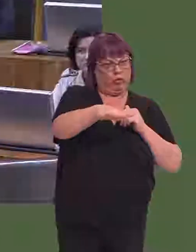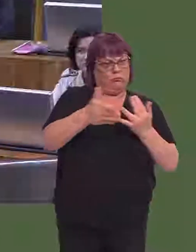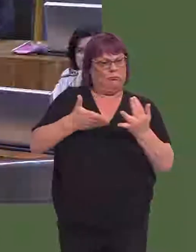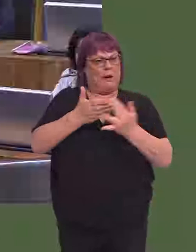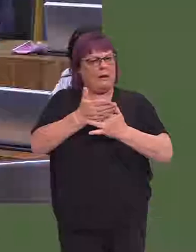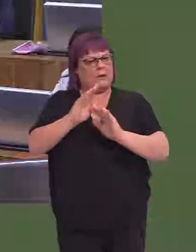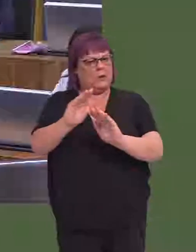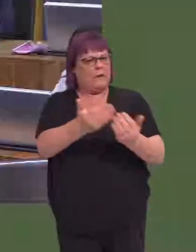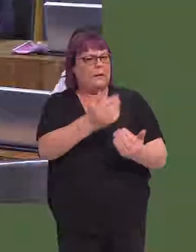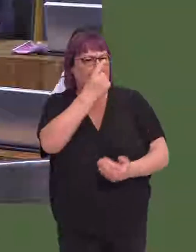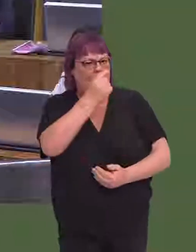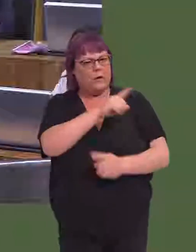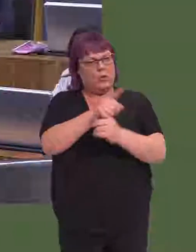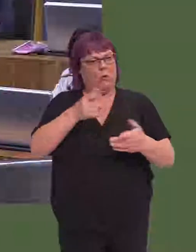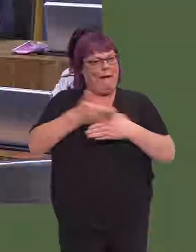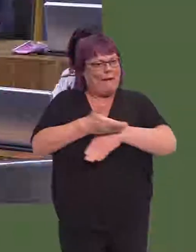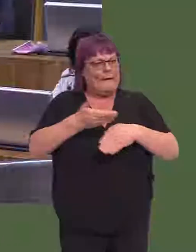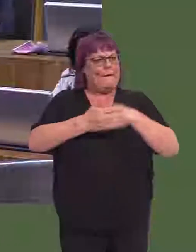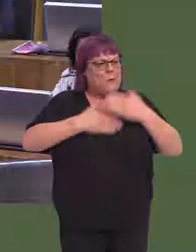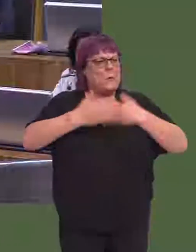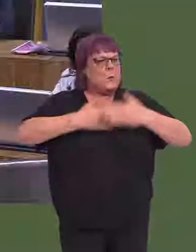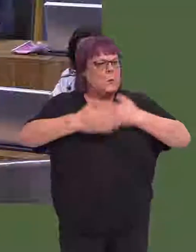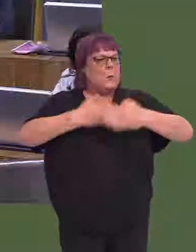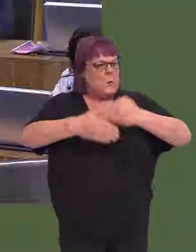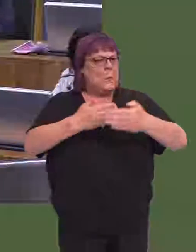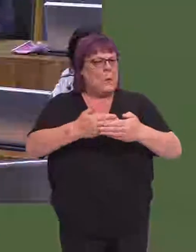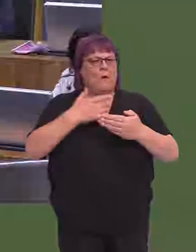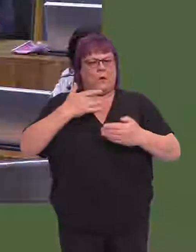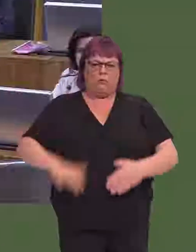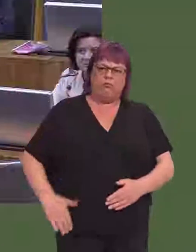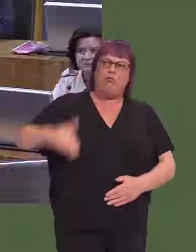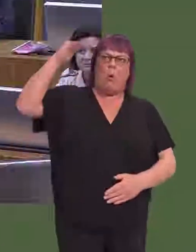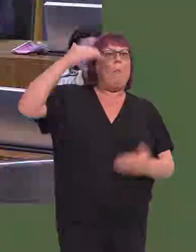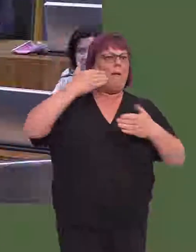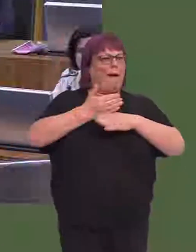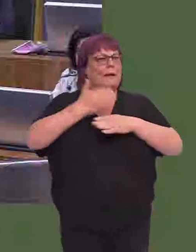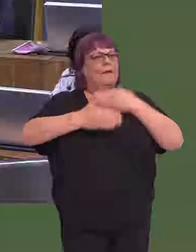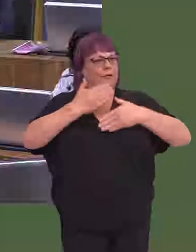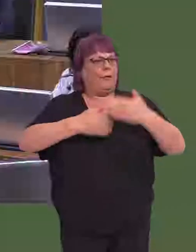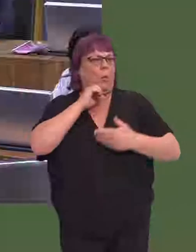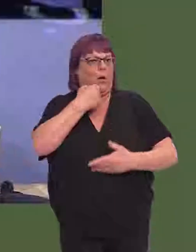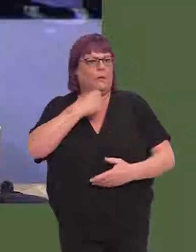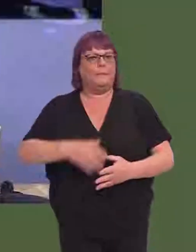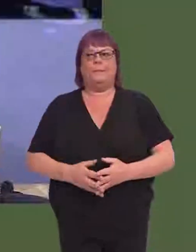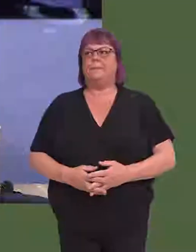children are able to access facilities in order to be active in order that they remain active for the rest of their lives.